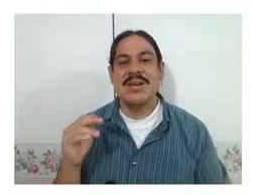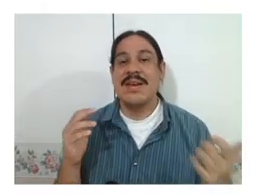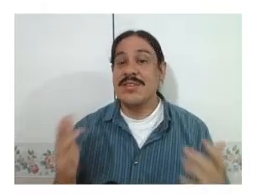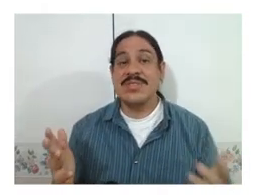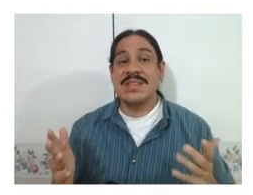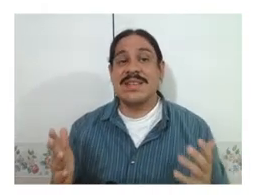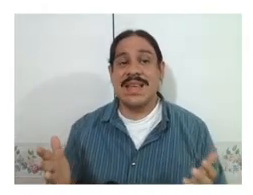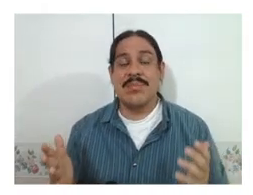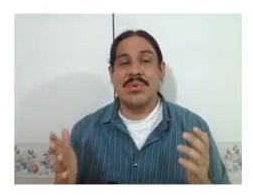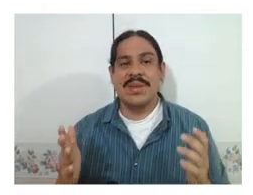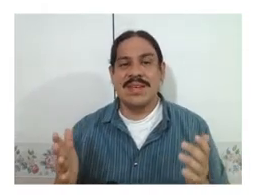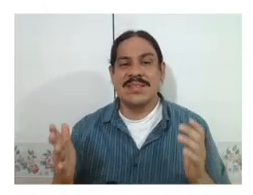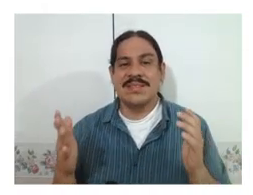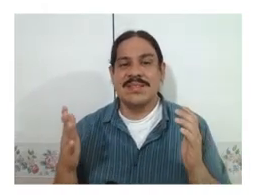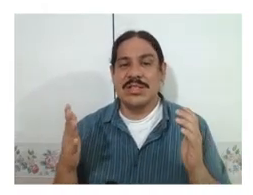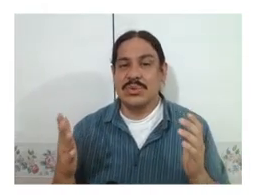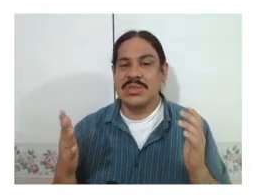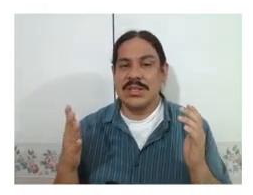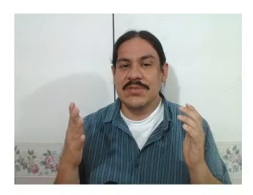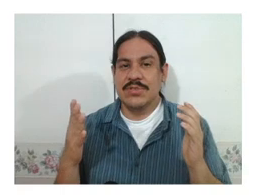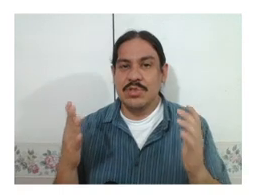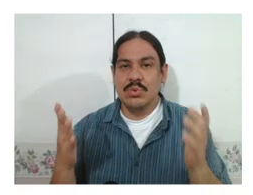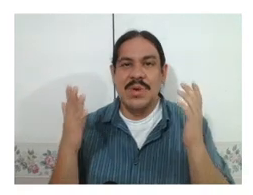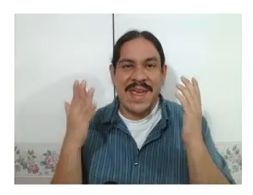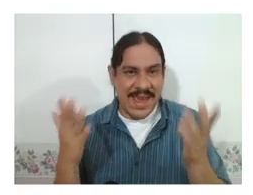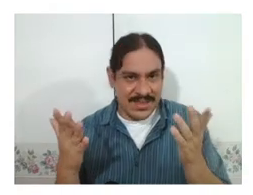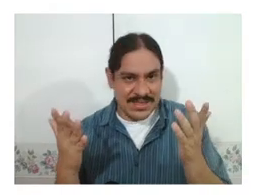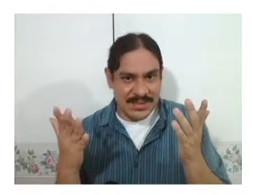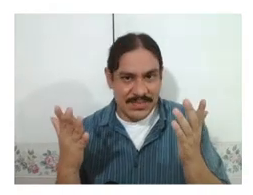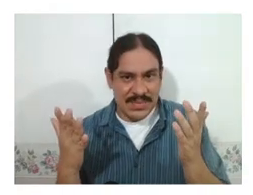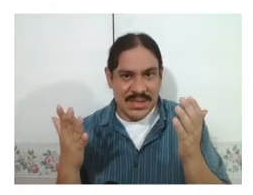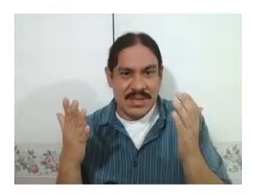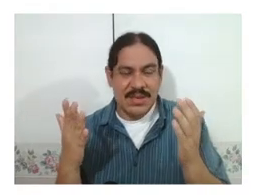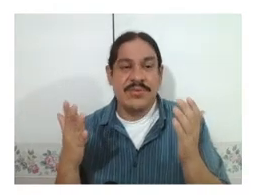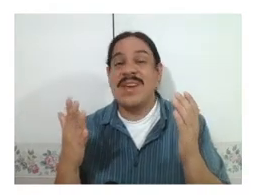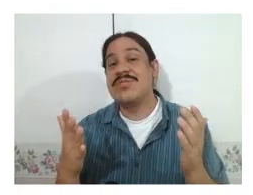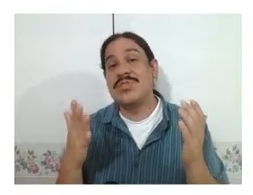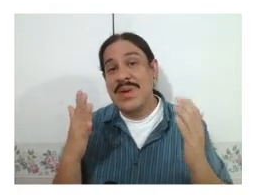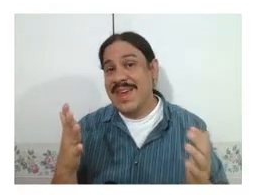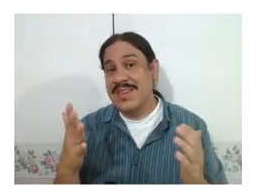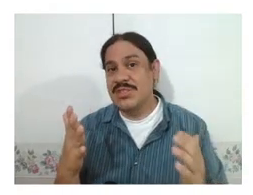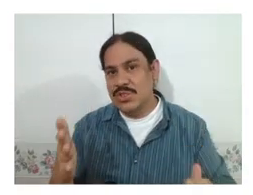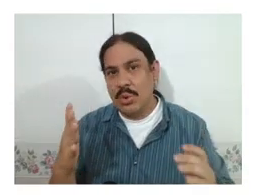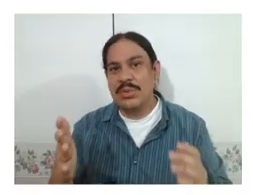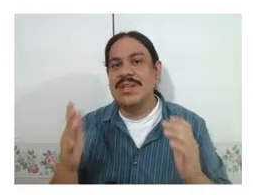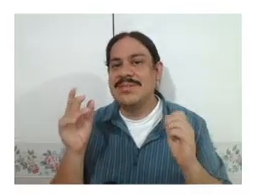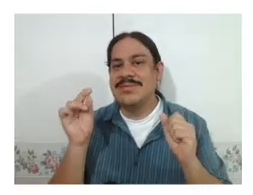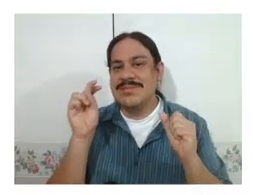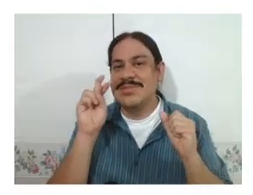an interesting example is the use of two